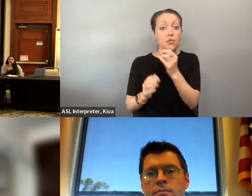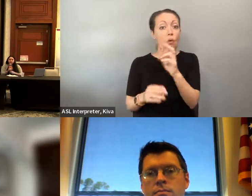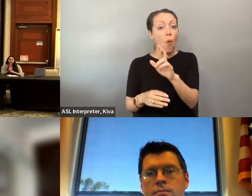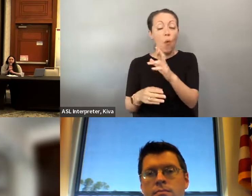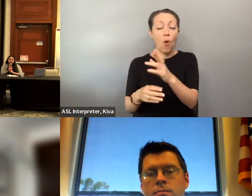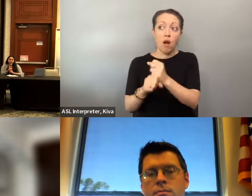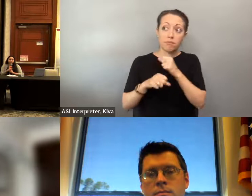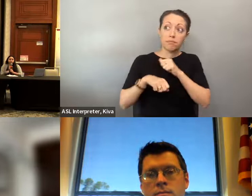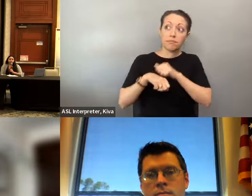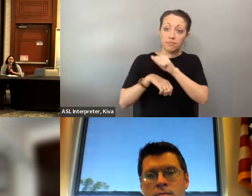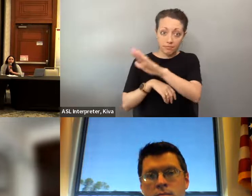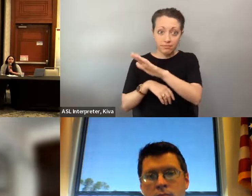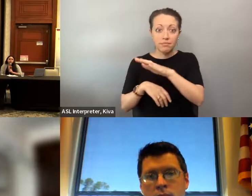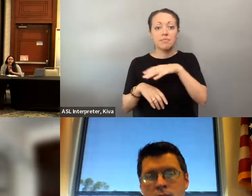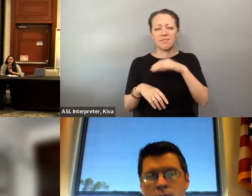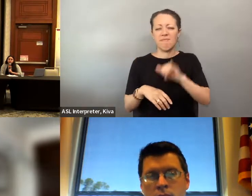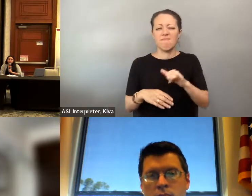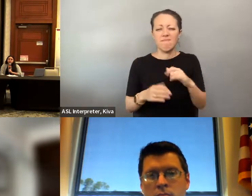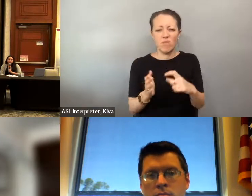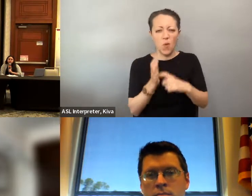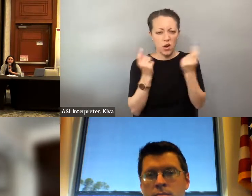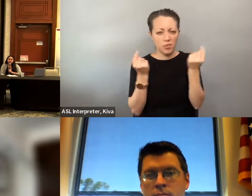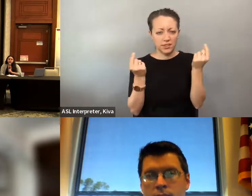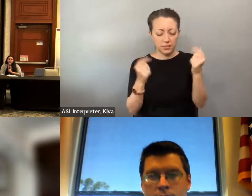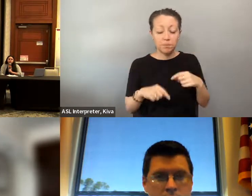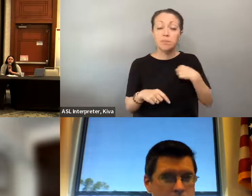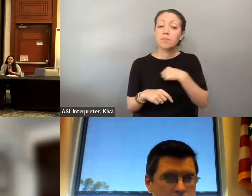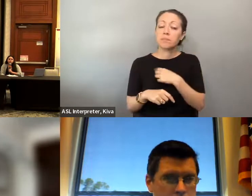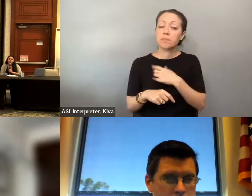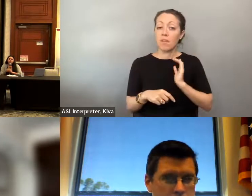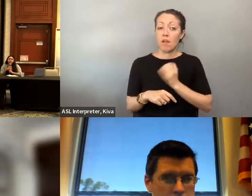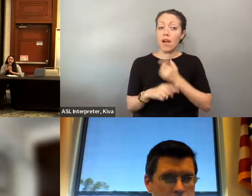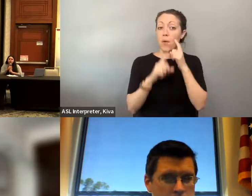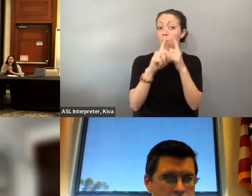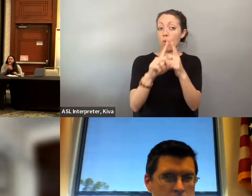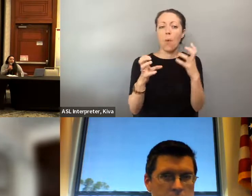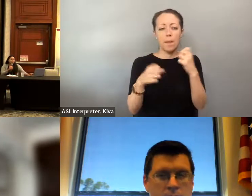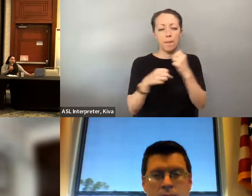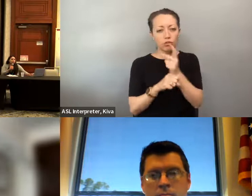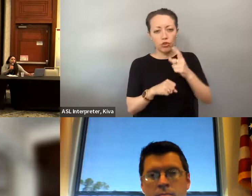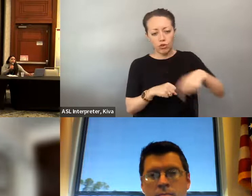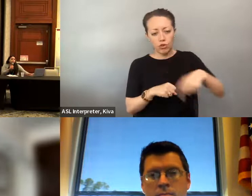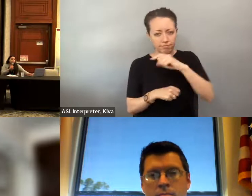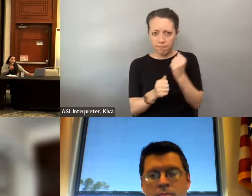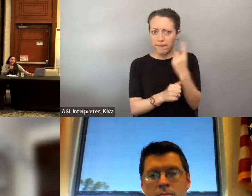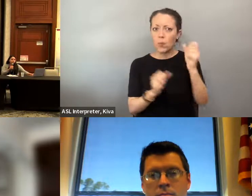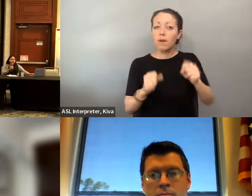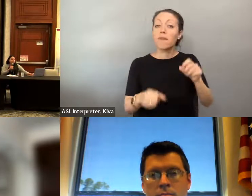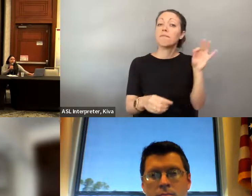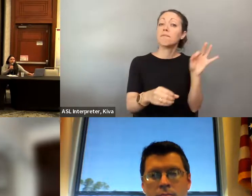of what is required of you when you go to vote in person, or what might be required for you to submit for a by mail, request application. request application, as Brad mentioned earlier today. We function to ensure that voters are being able to vote